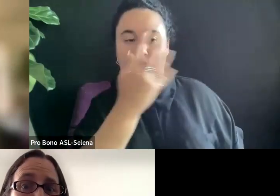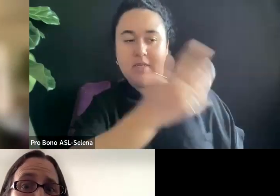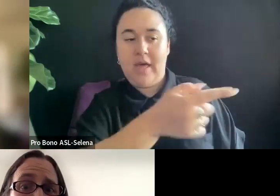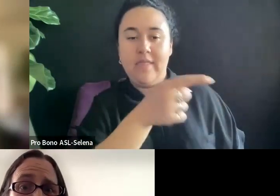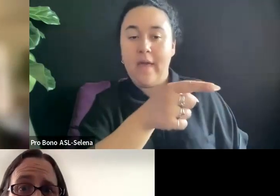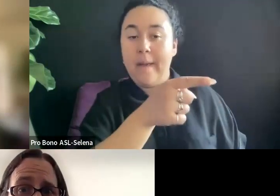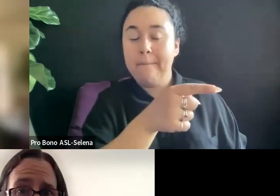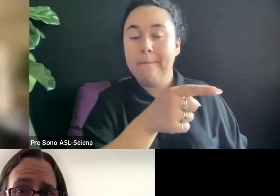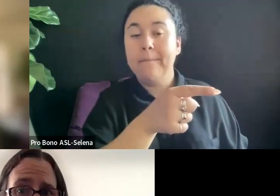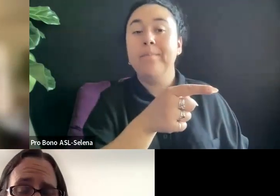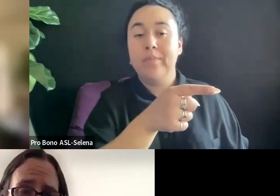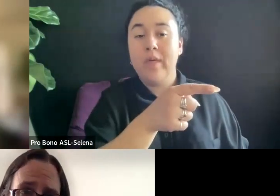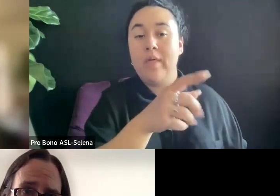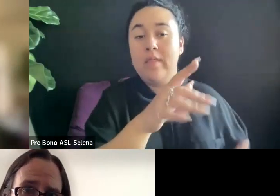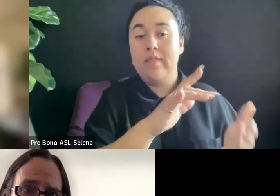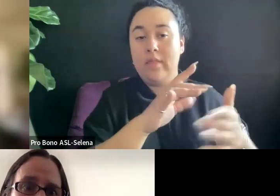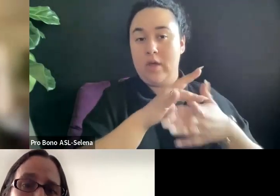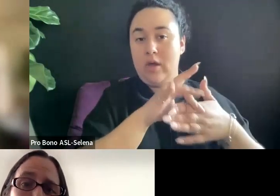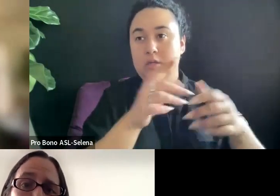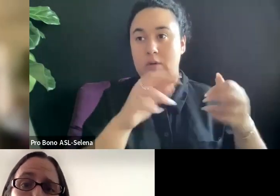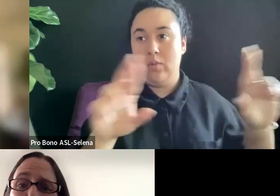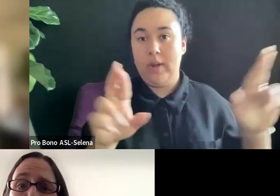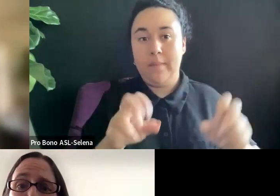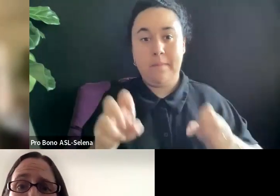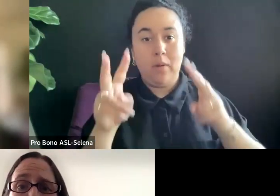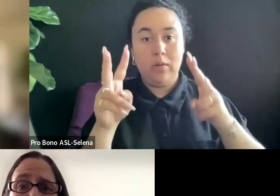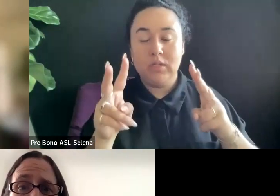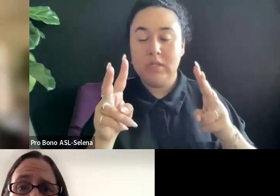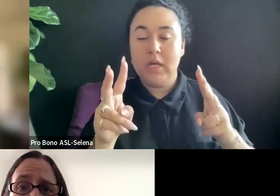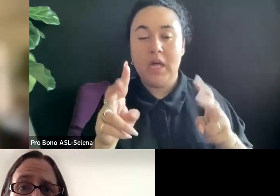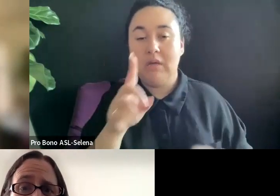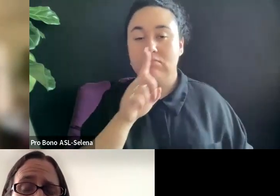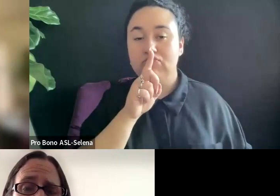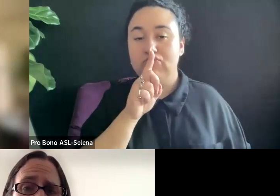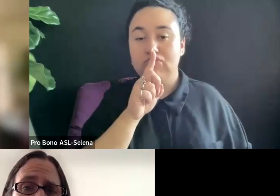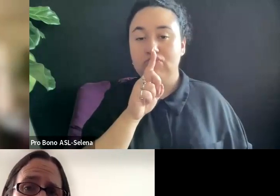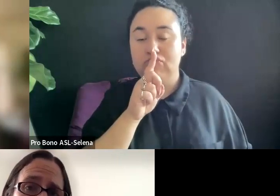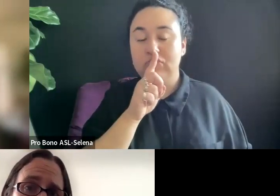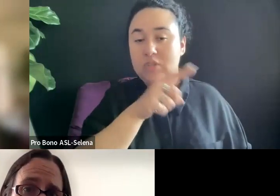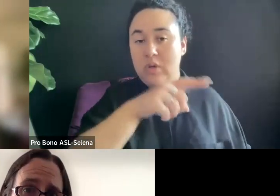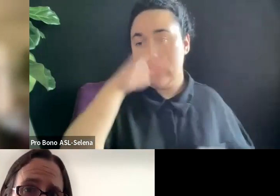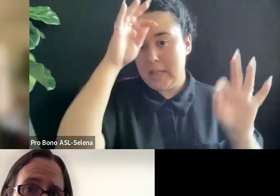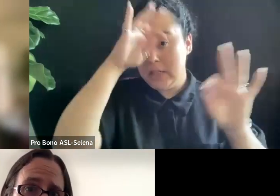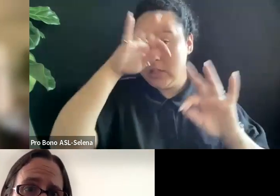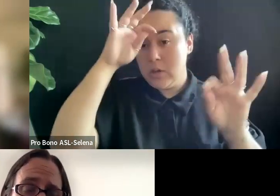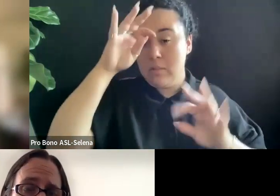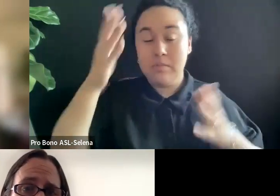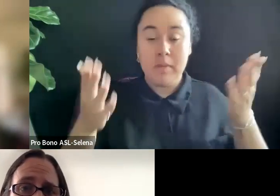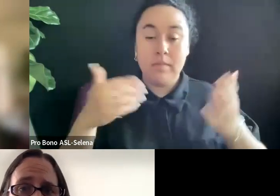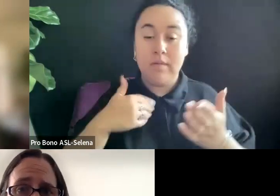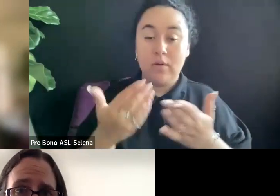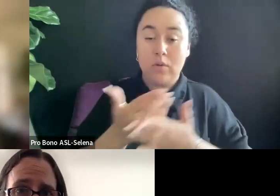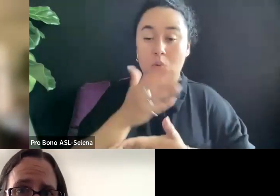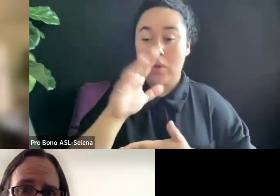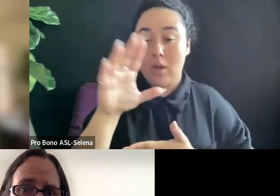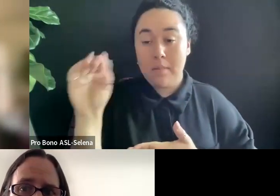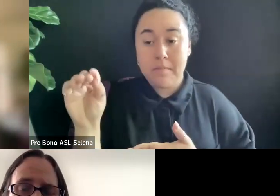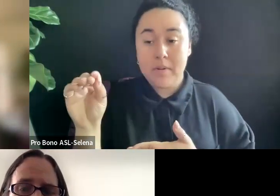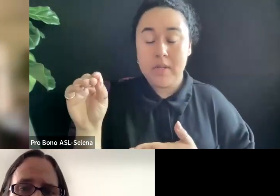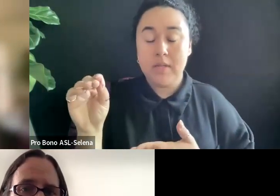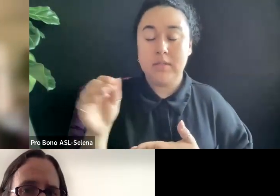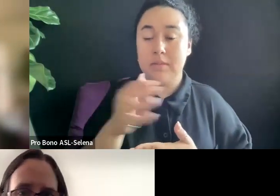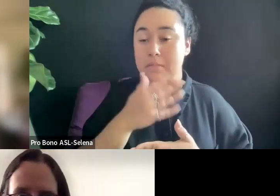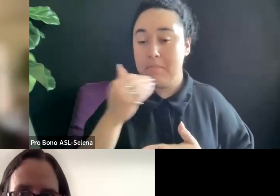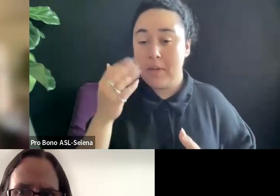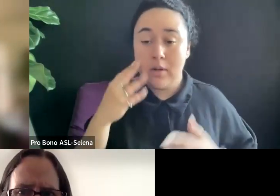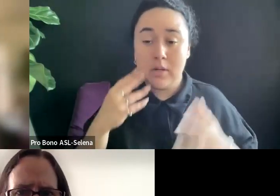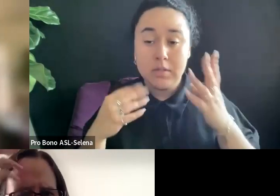NOW THERE MIGHT BE A COUPLE OF NEWER PLAYERS IN THE FIELD THAT HAVE HAD BETTER EXPERIENCE AND I'VE